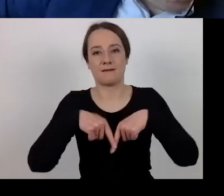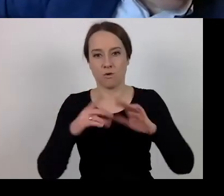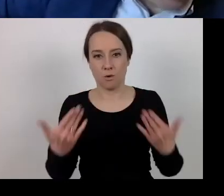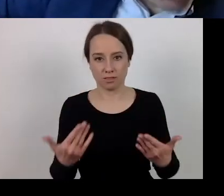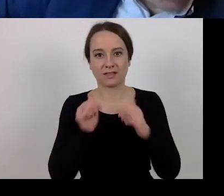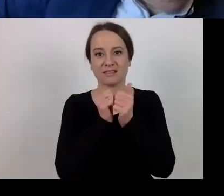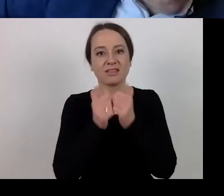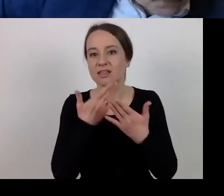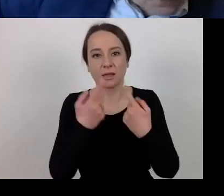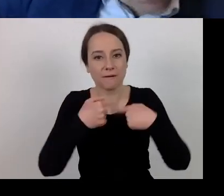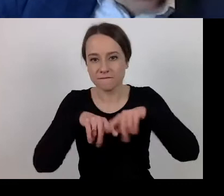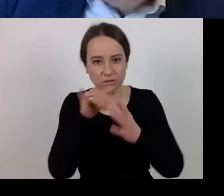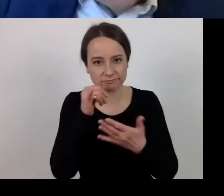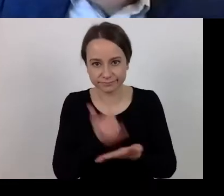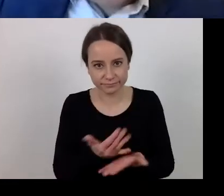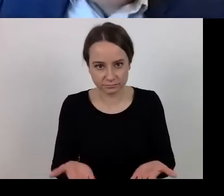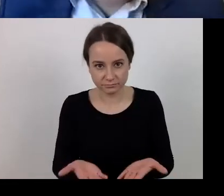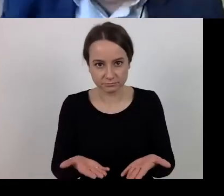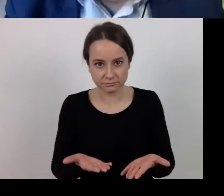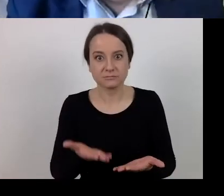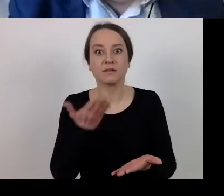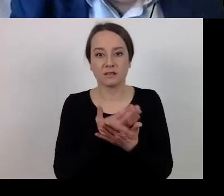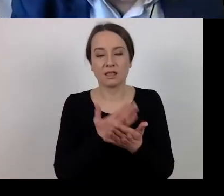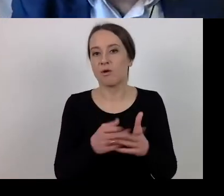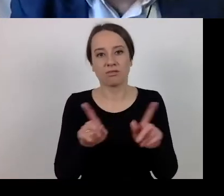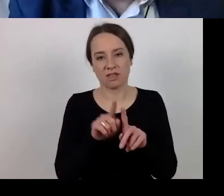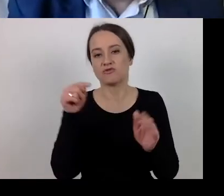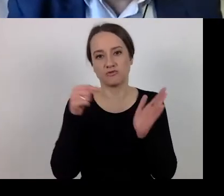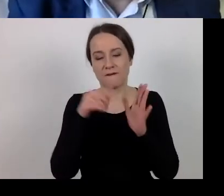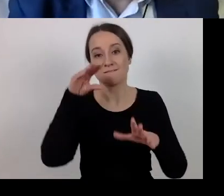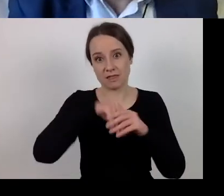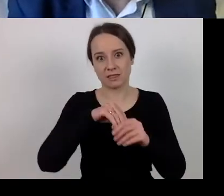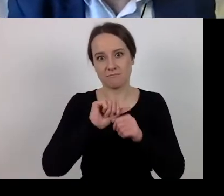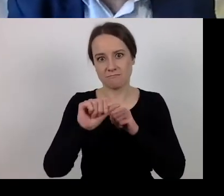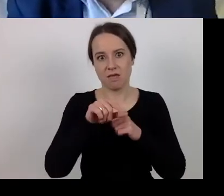The principle that must be applied here